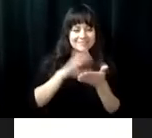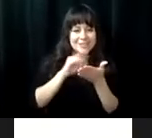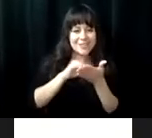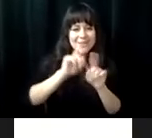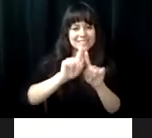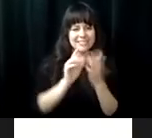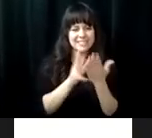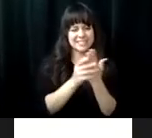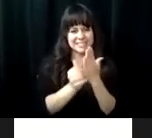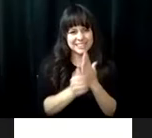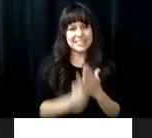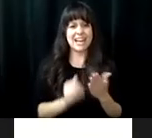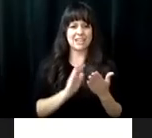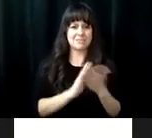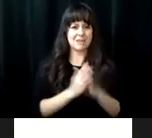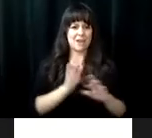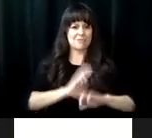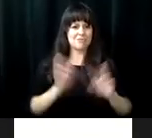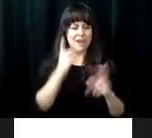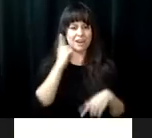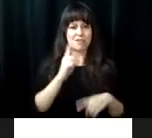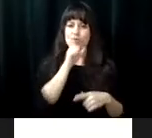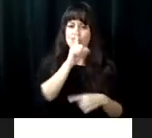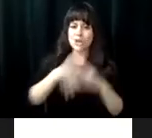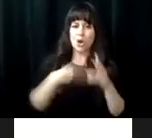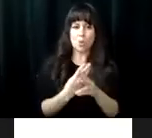comb Fort zones and learn skills that will prepare themselves to engage